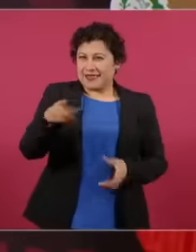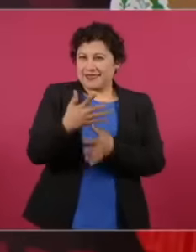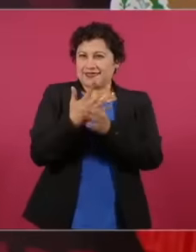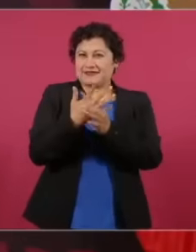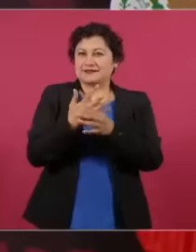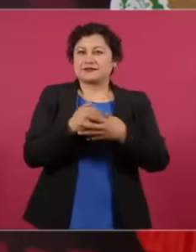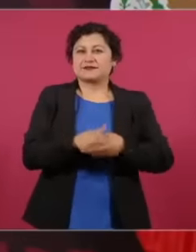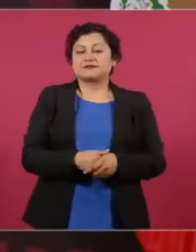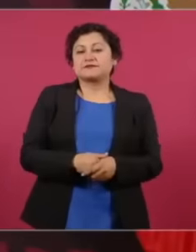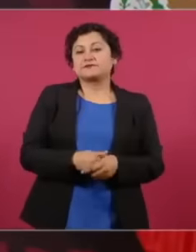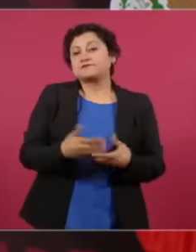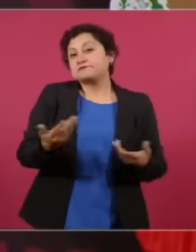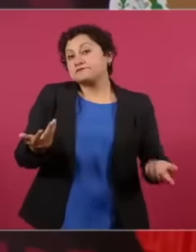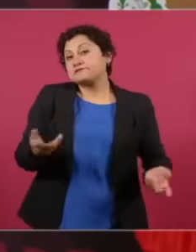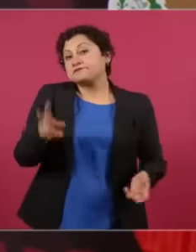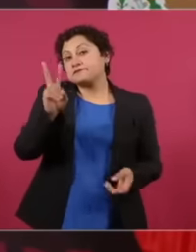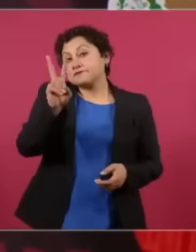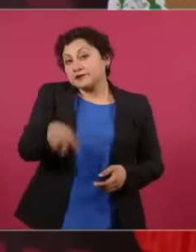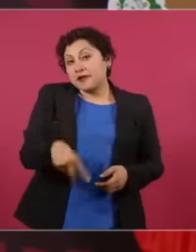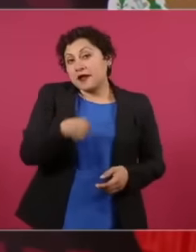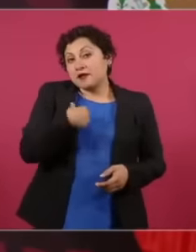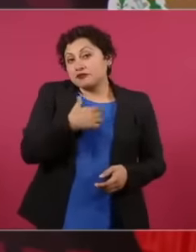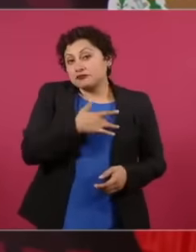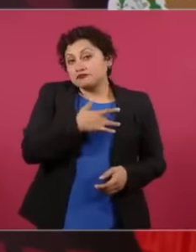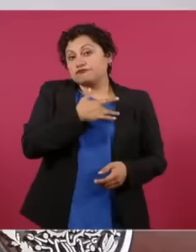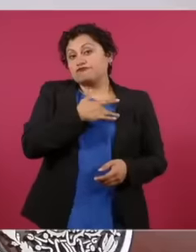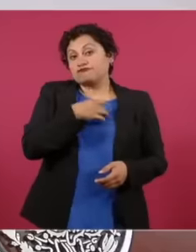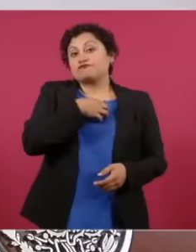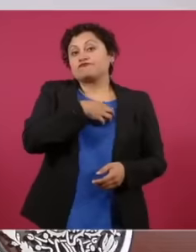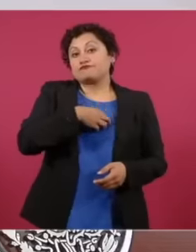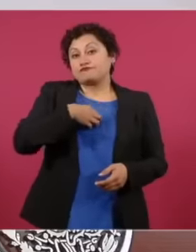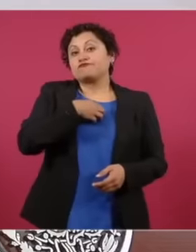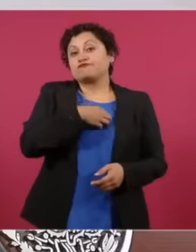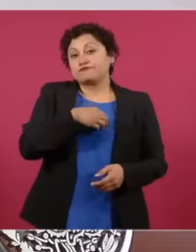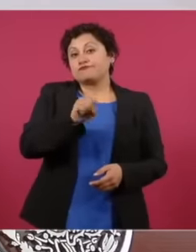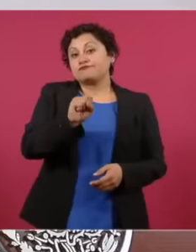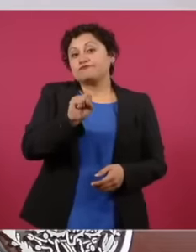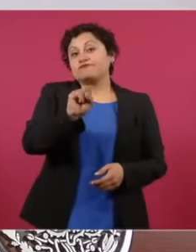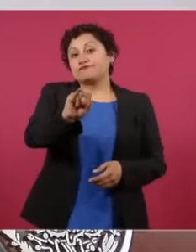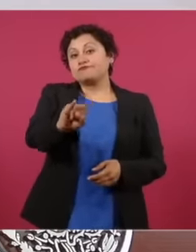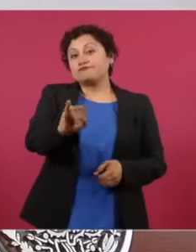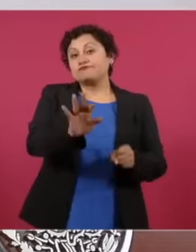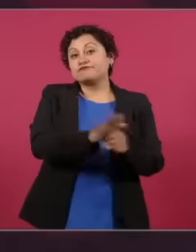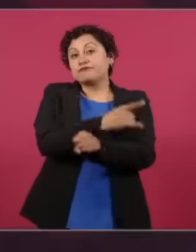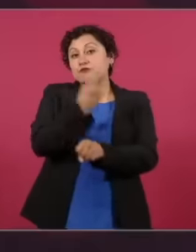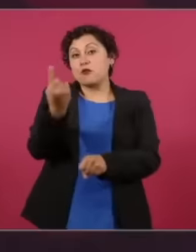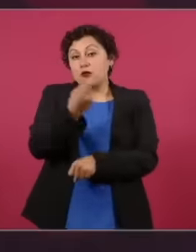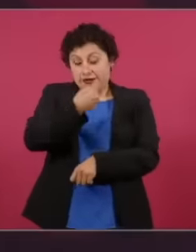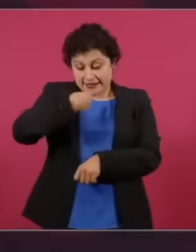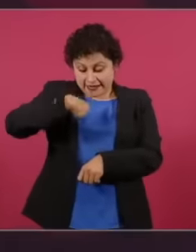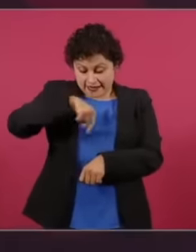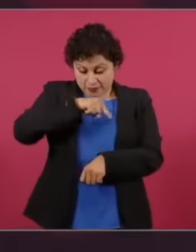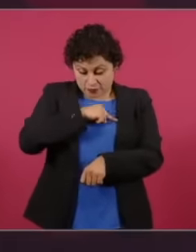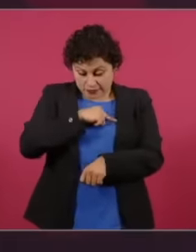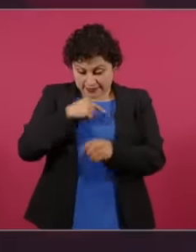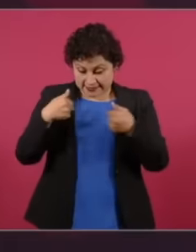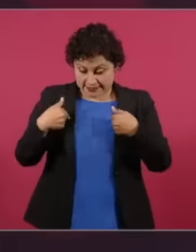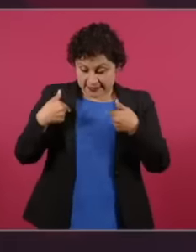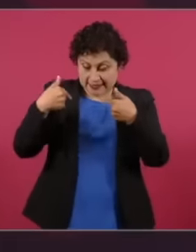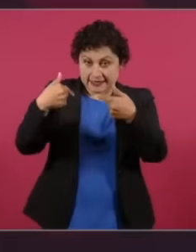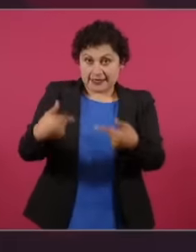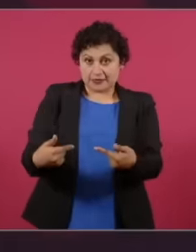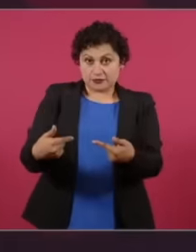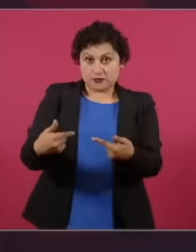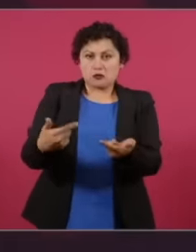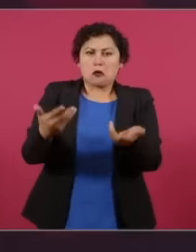the joy that it brings me that our generation is late, no, but